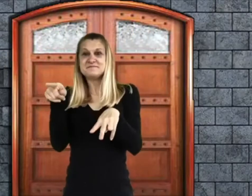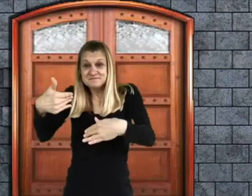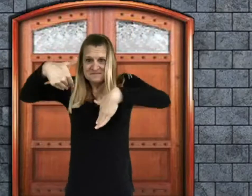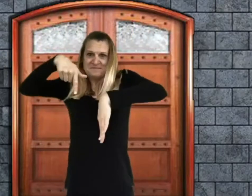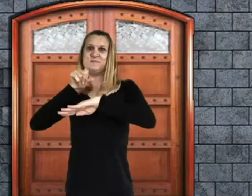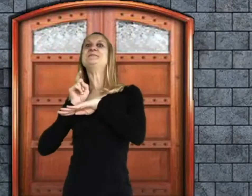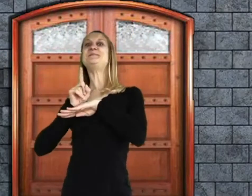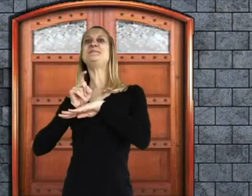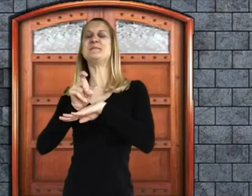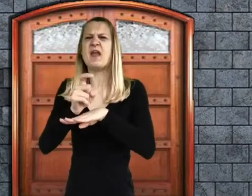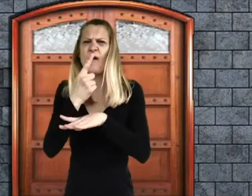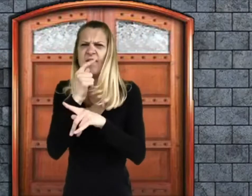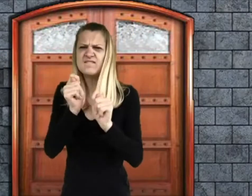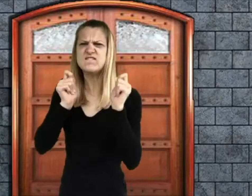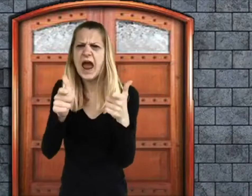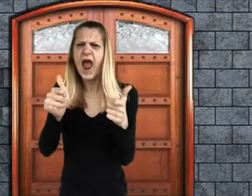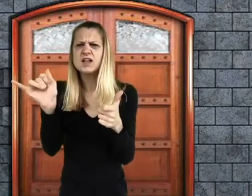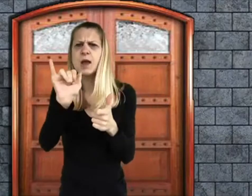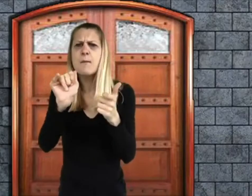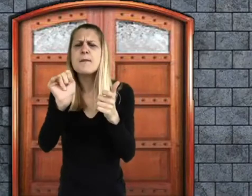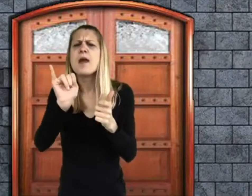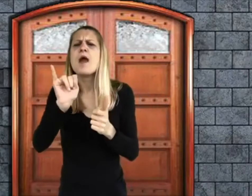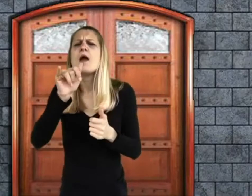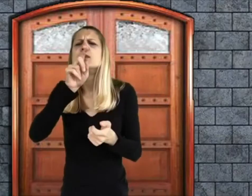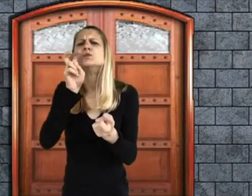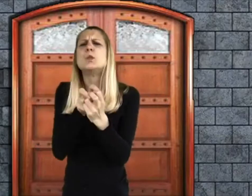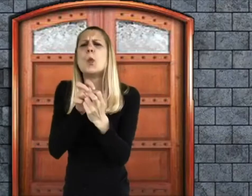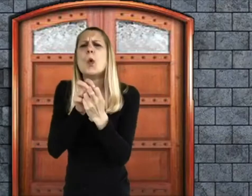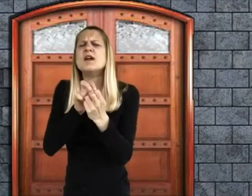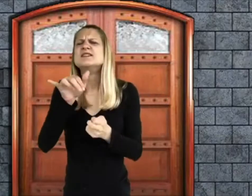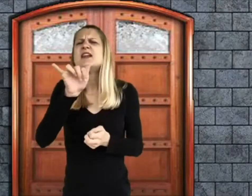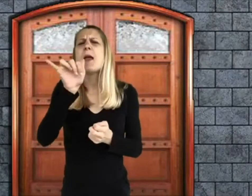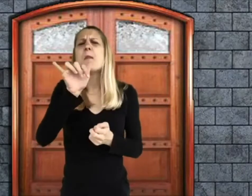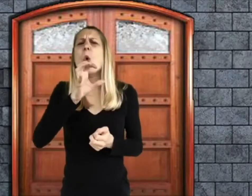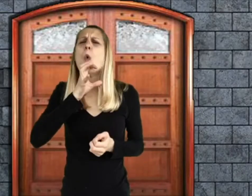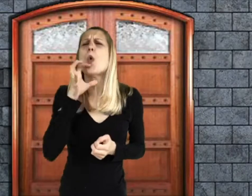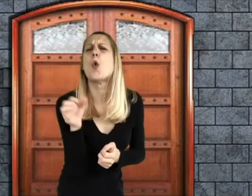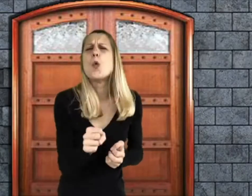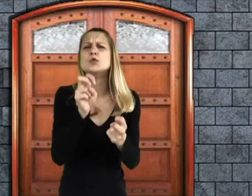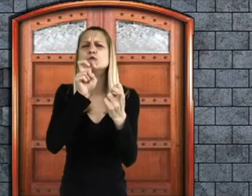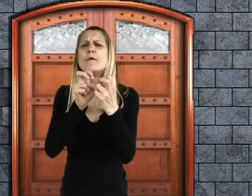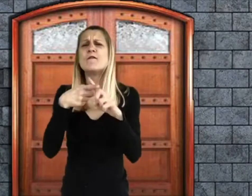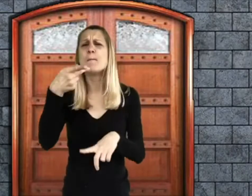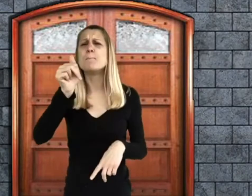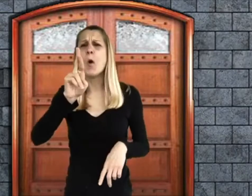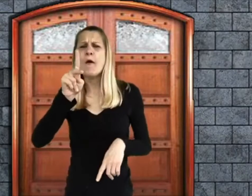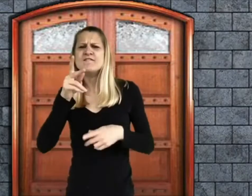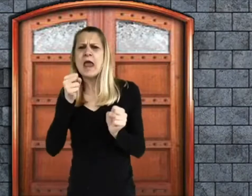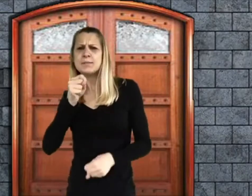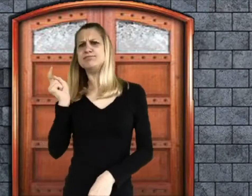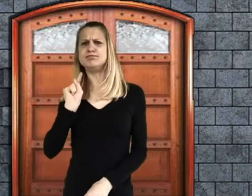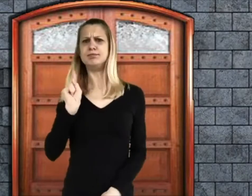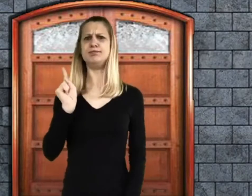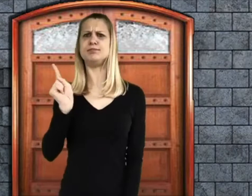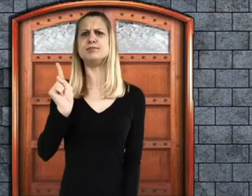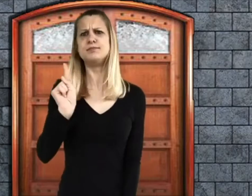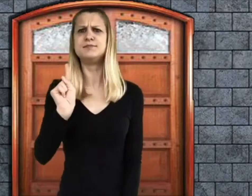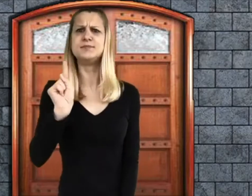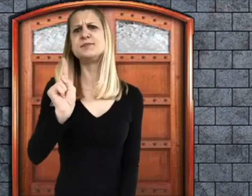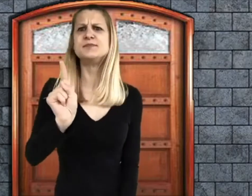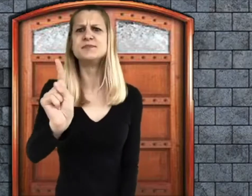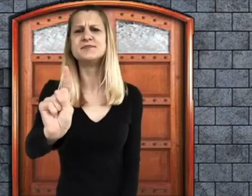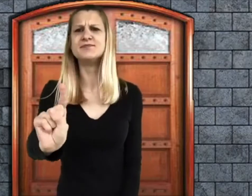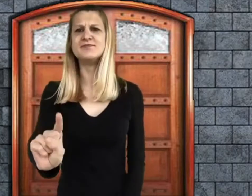He was like a squirrel in the quickness of his movements, like a quick clever old squirrel from the park.